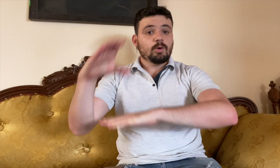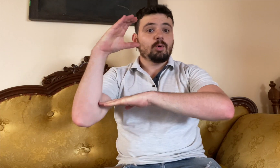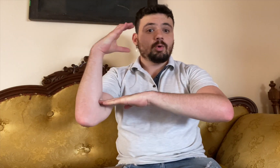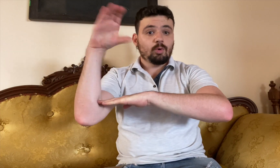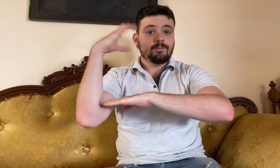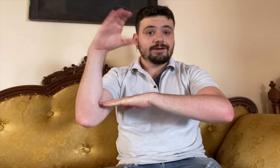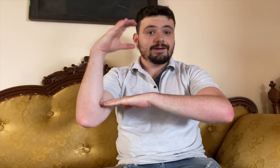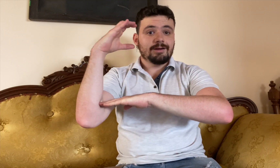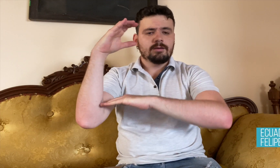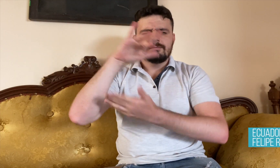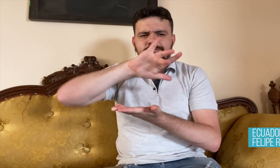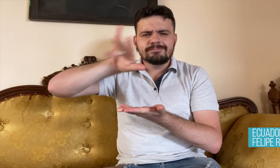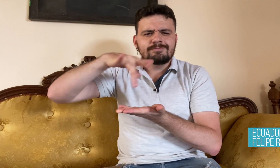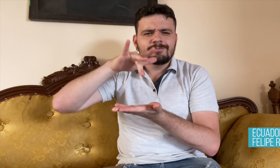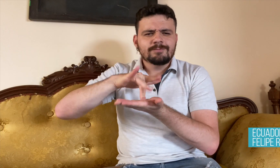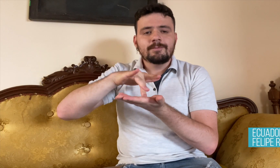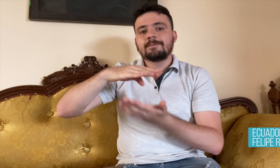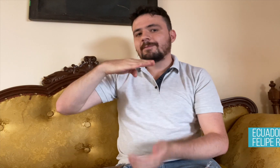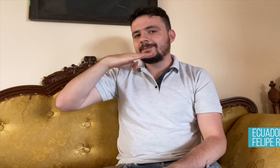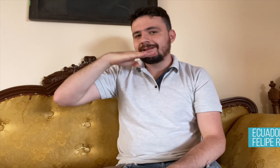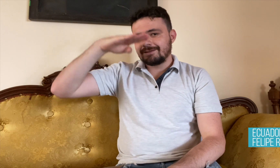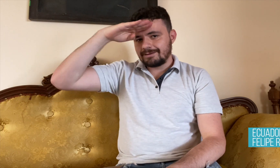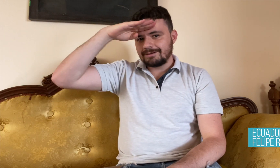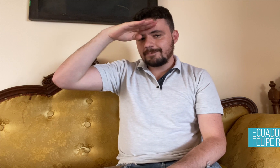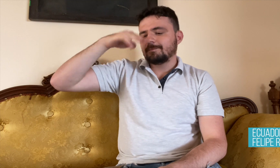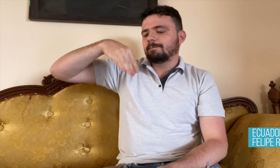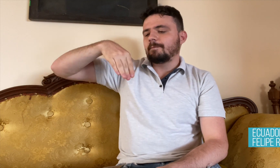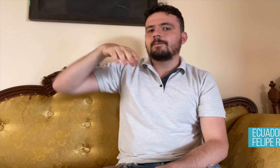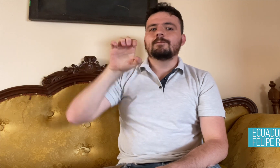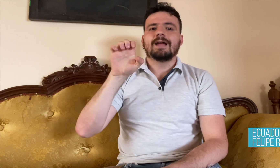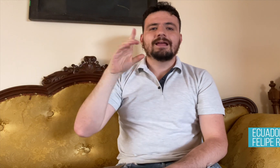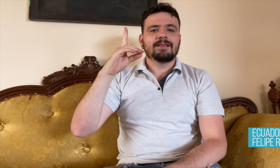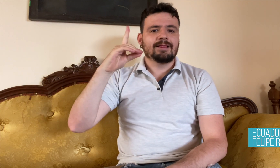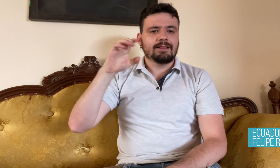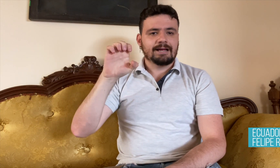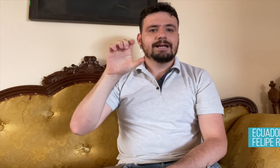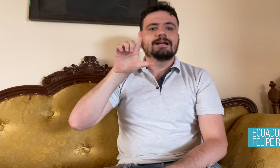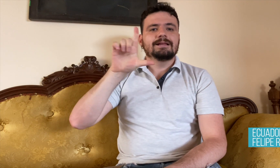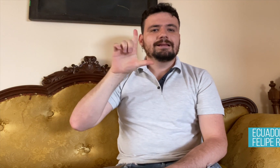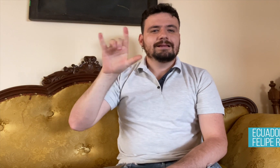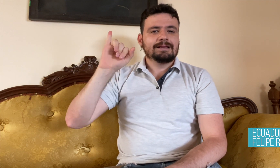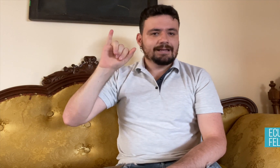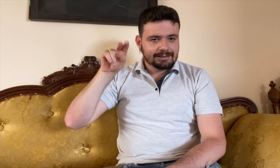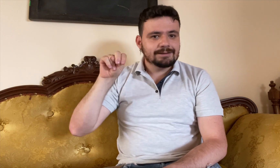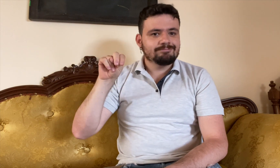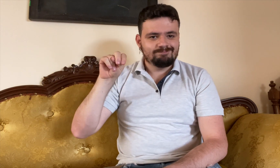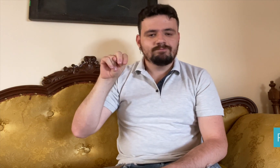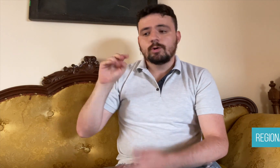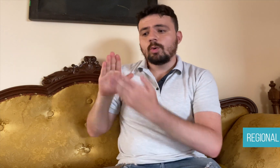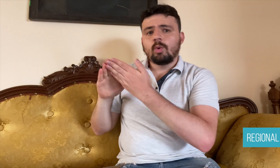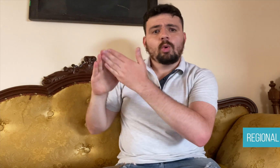In the Colombian city of Medellín, the Deaf community